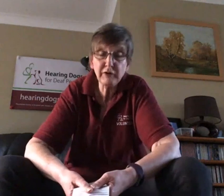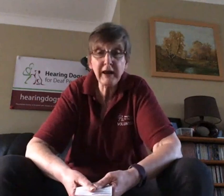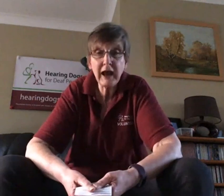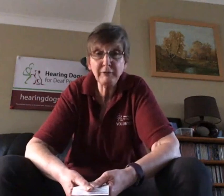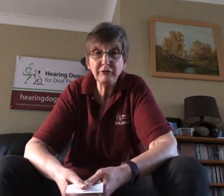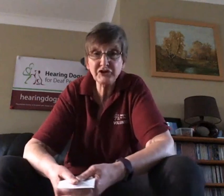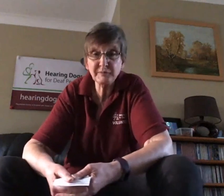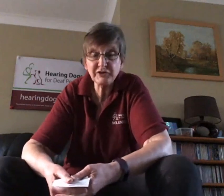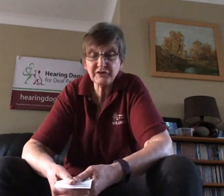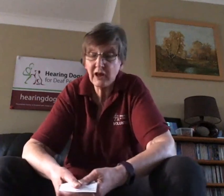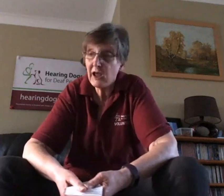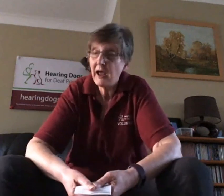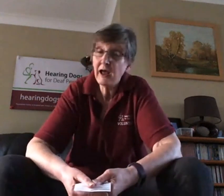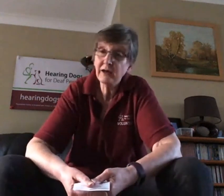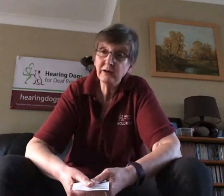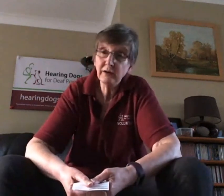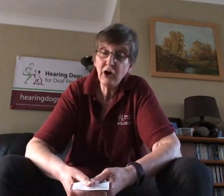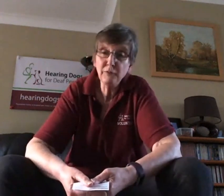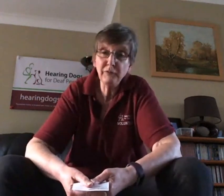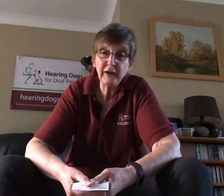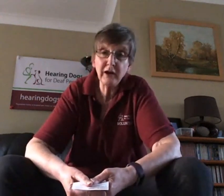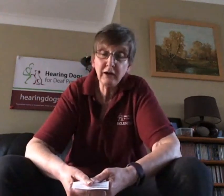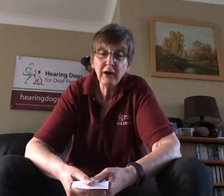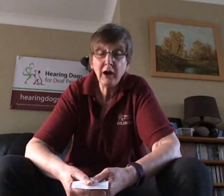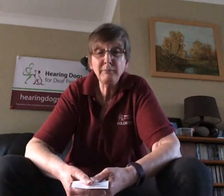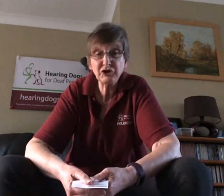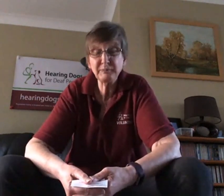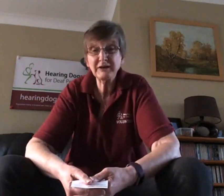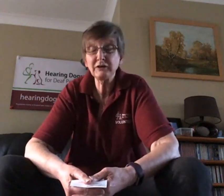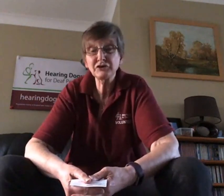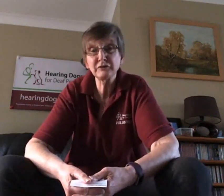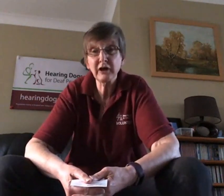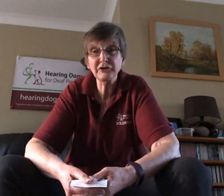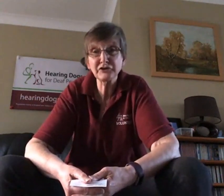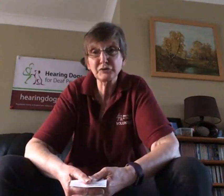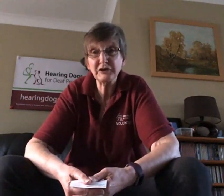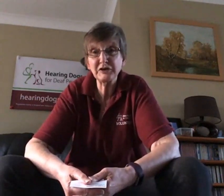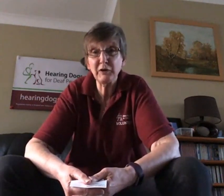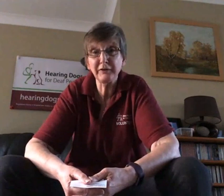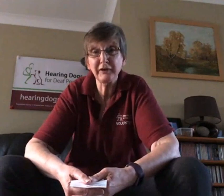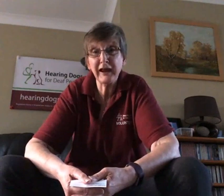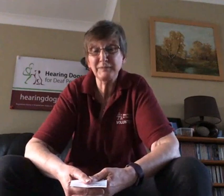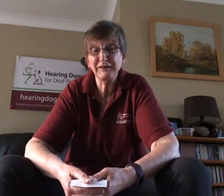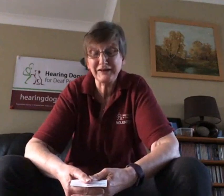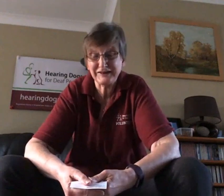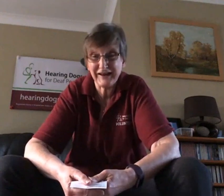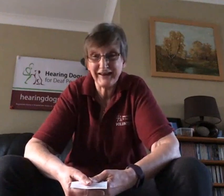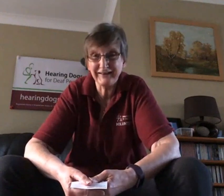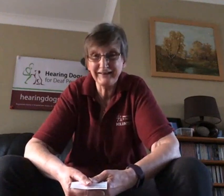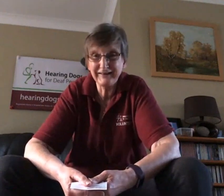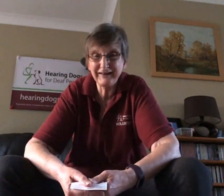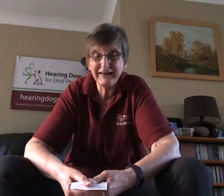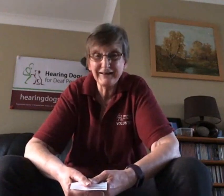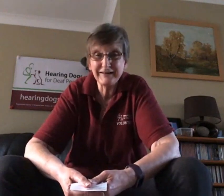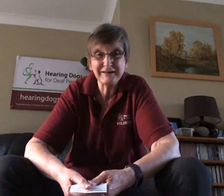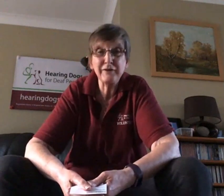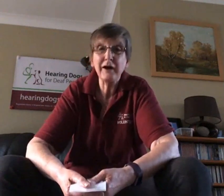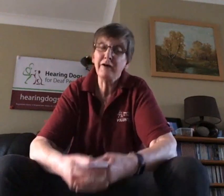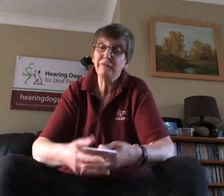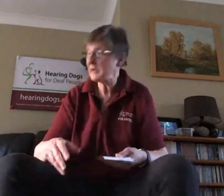Happy Christmas and hopefully a much better 2021 than it has been this year so from me,